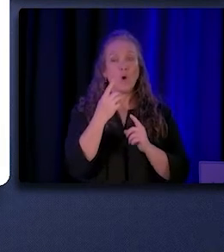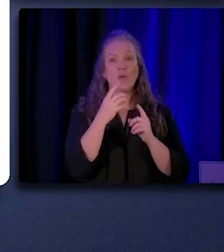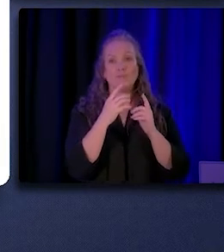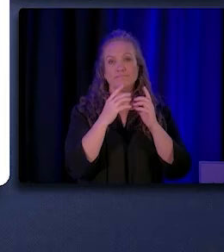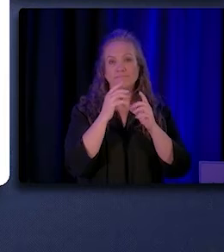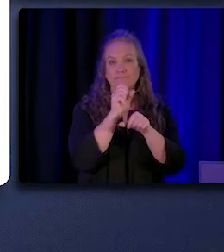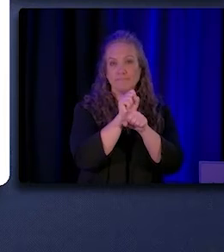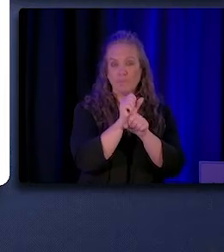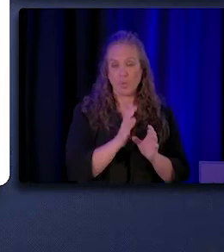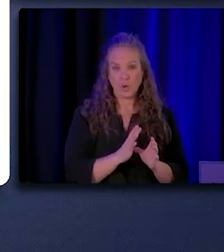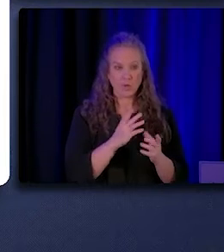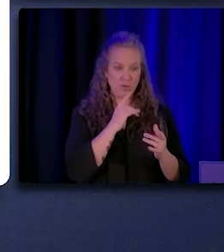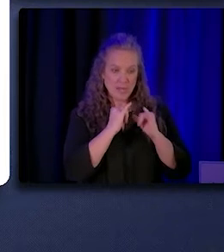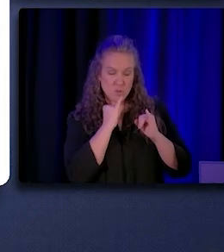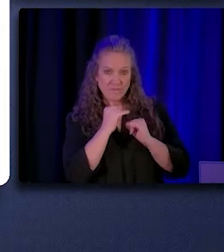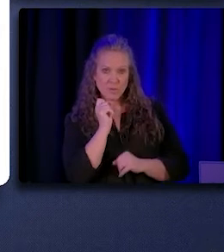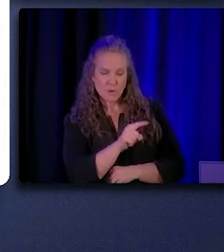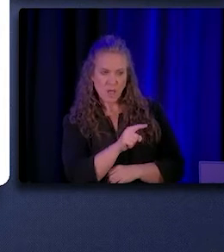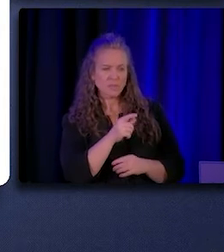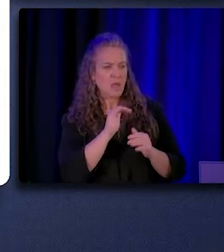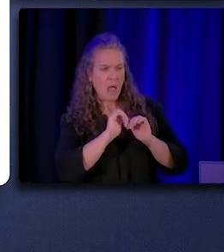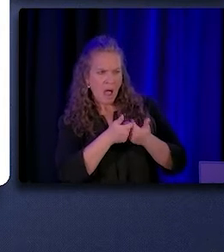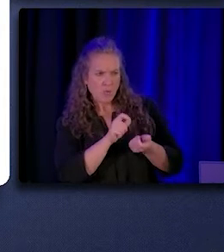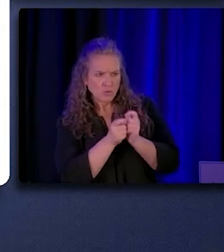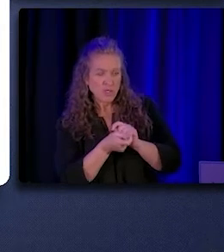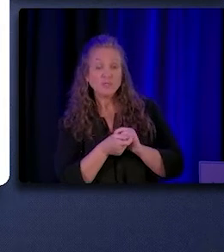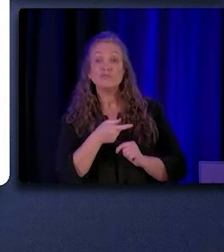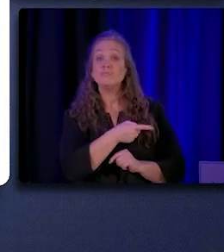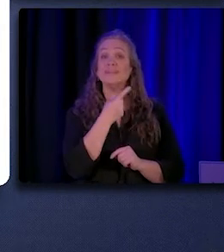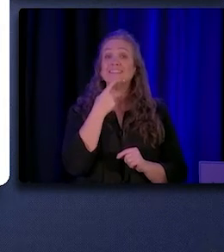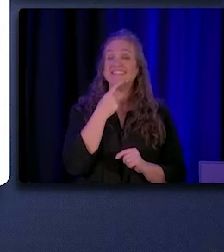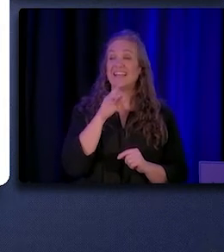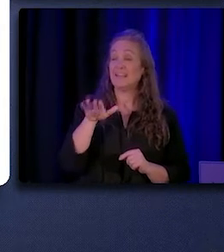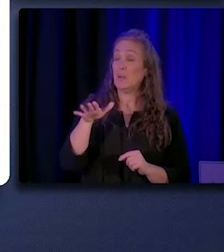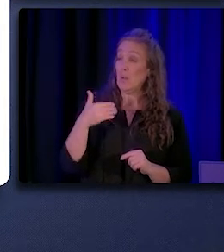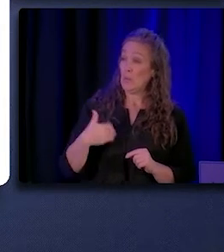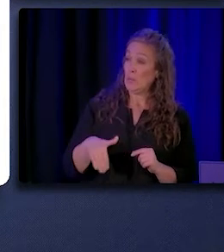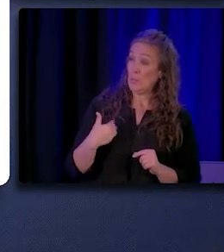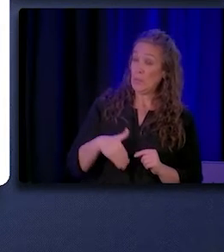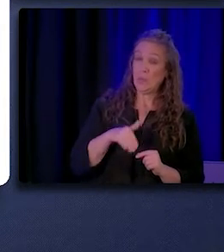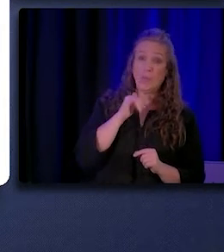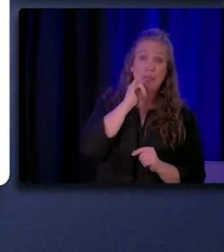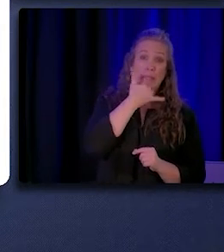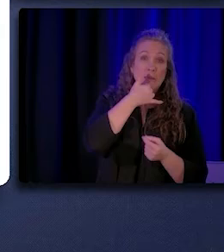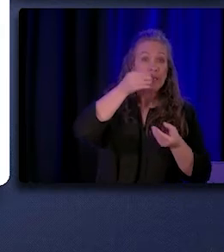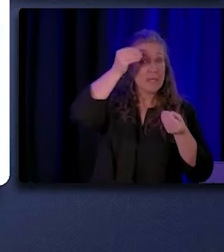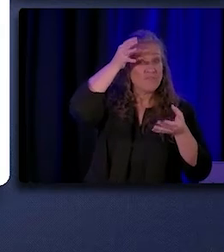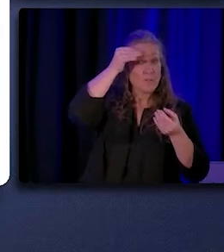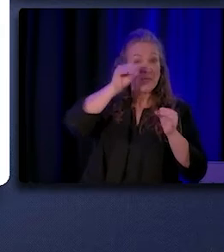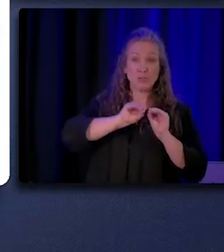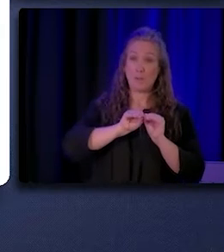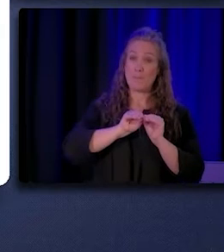how her role shifted during the pandemic, stating that, "Misinformation and myths travel very fast.